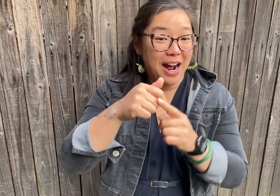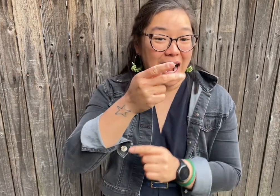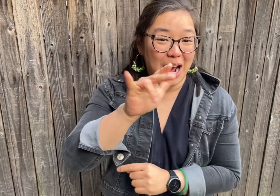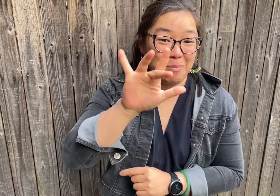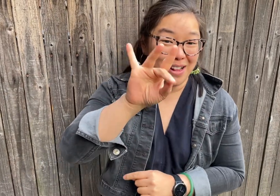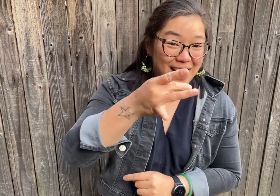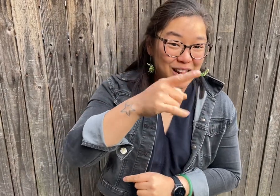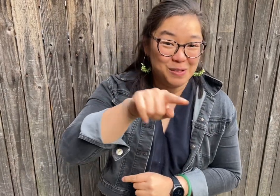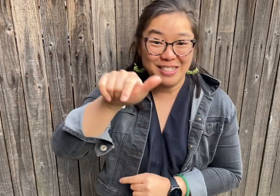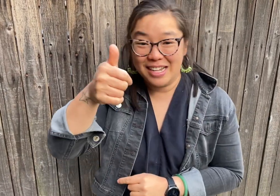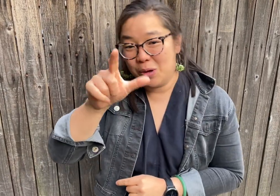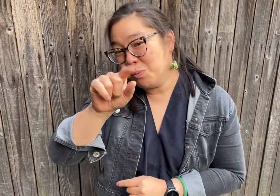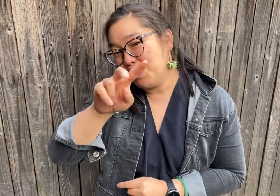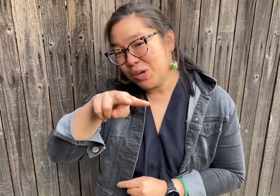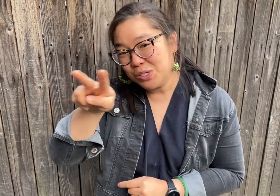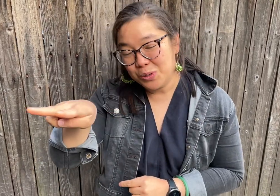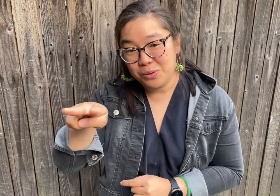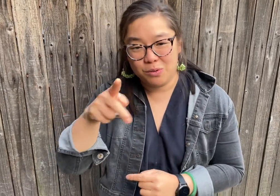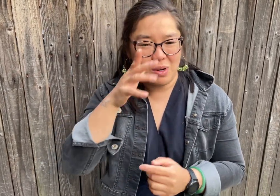The next SDFF is on April 8-10, 2022